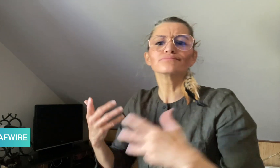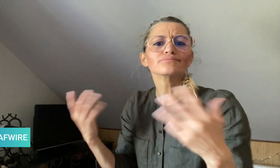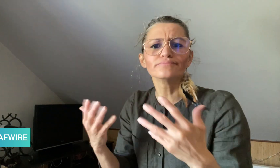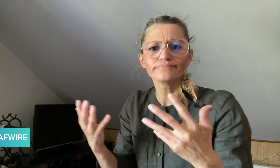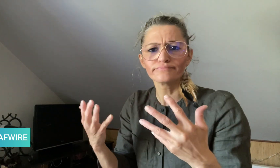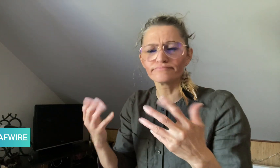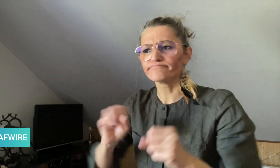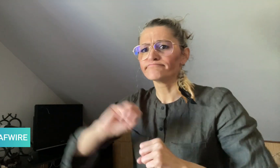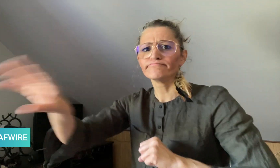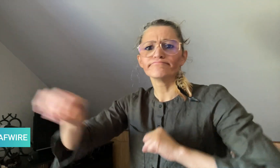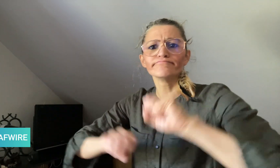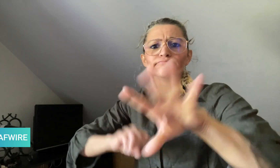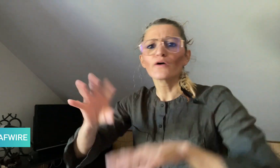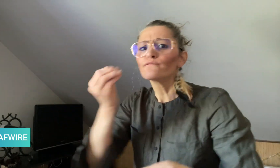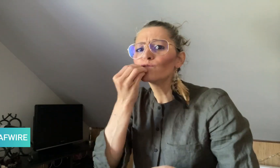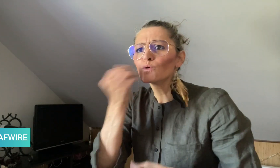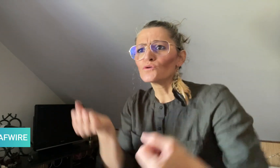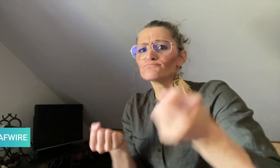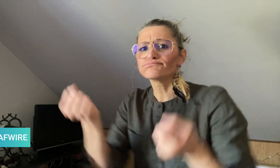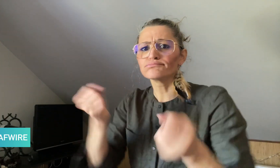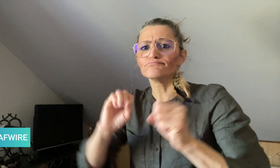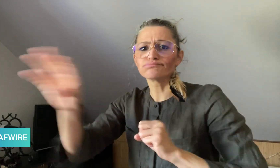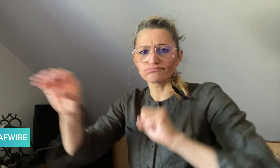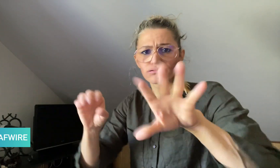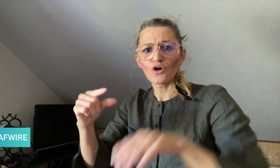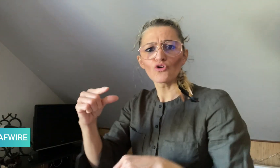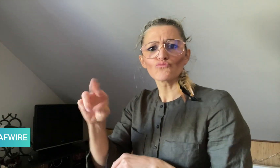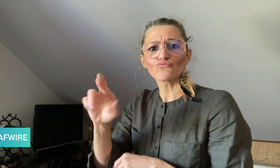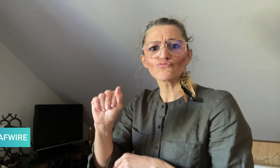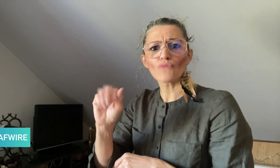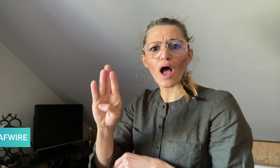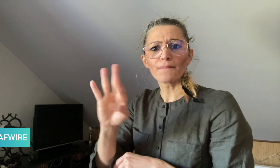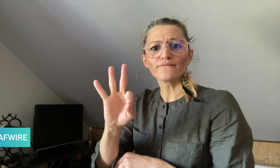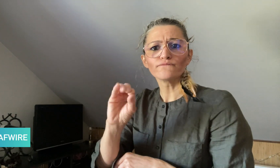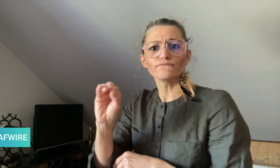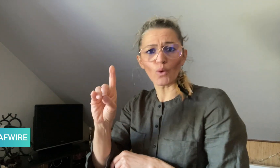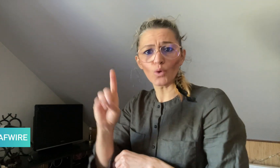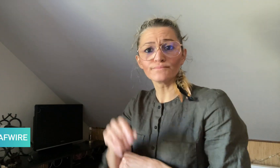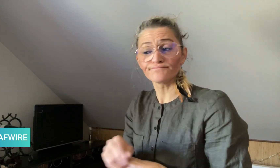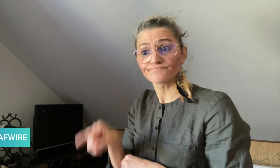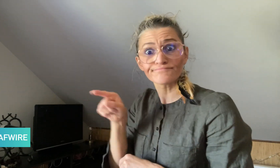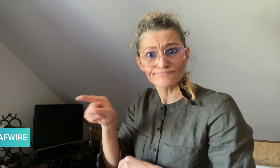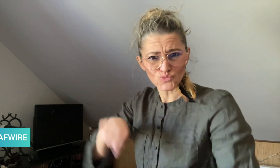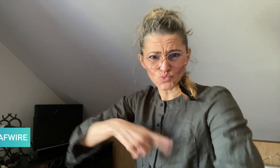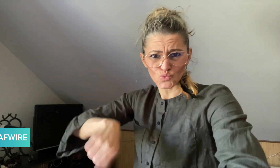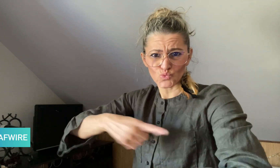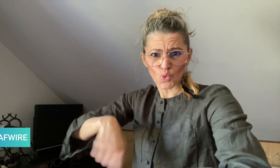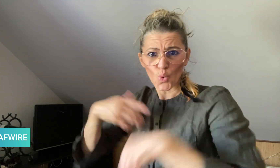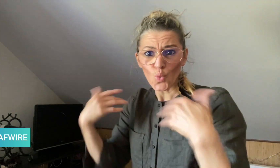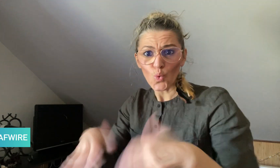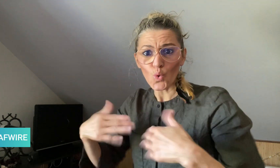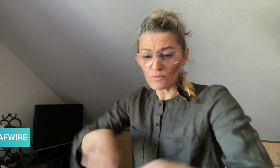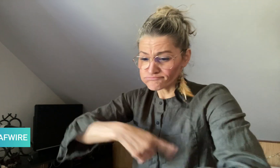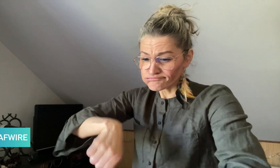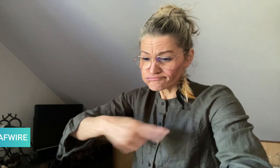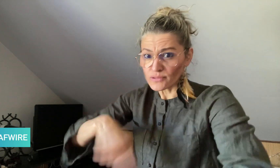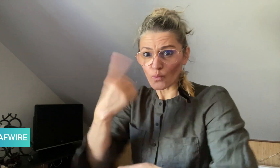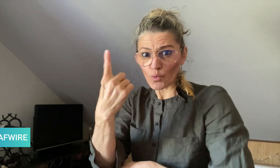hours a week, she is hoping for a career change.